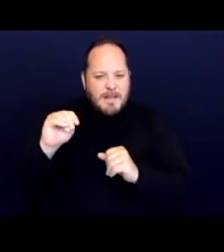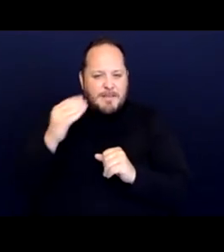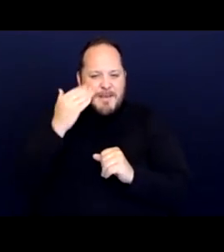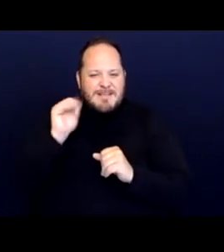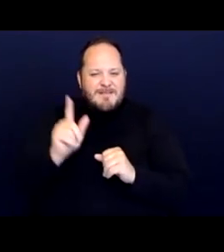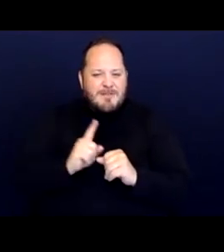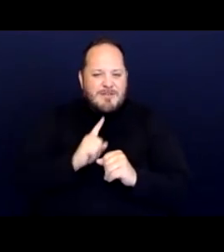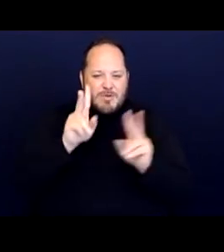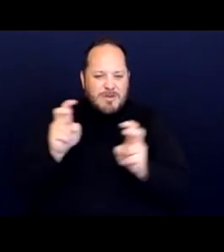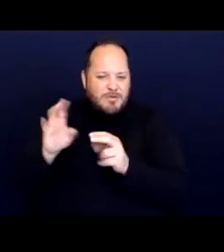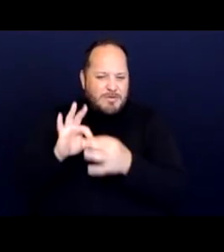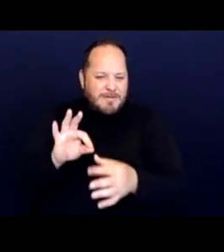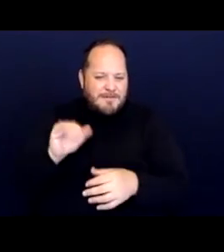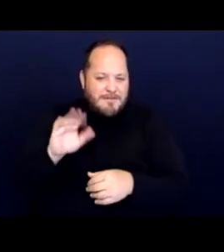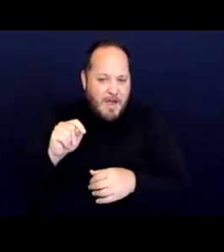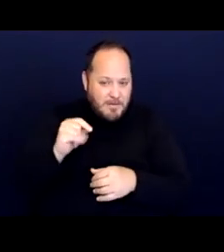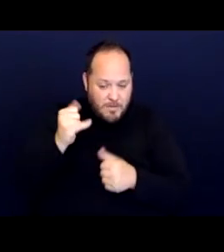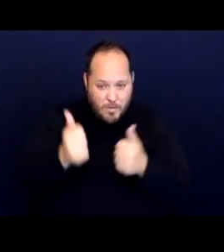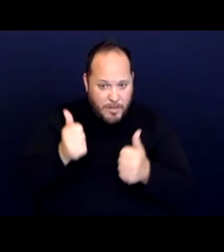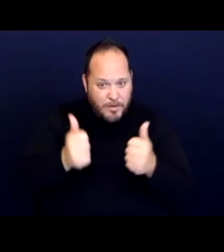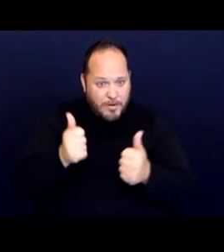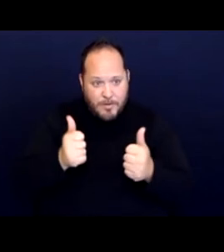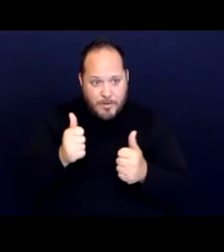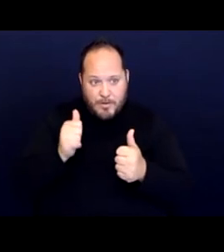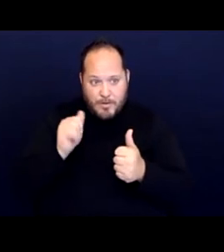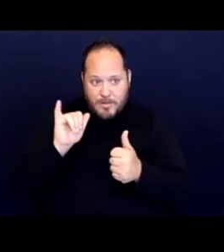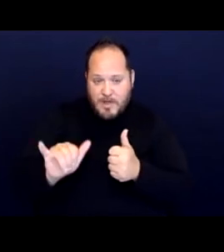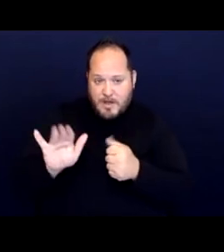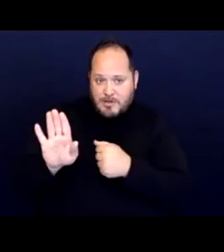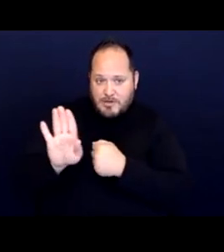about whether the way the shelter programs